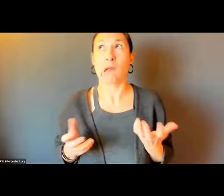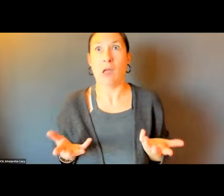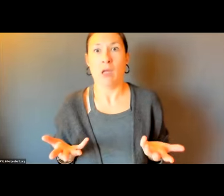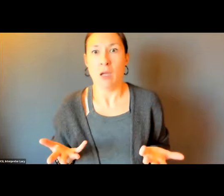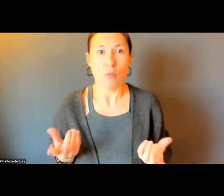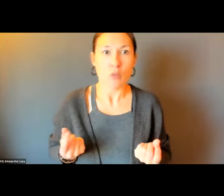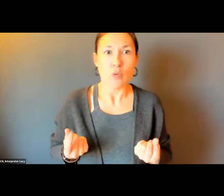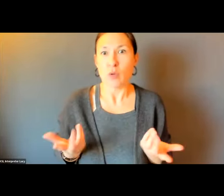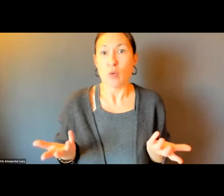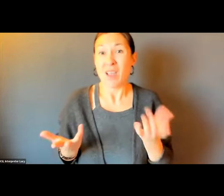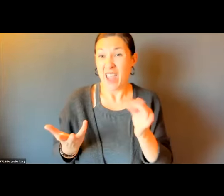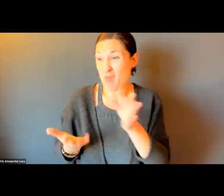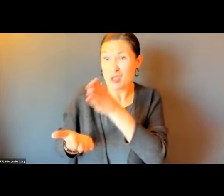BEHIND ME AND ICE ON ROUTE